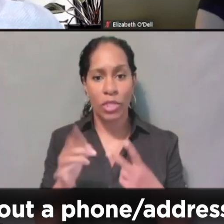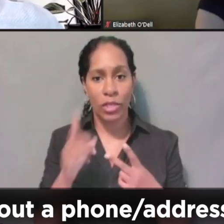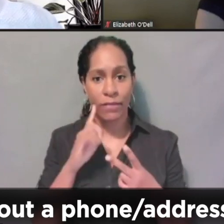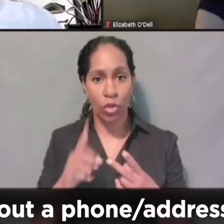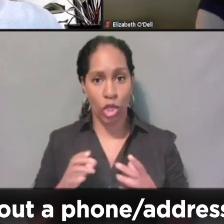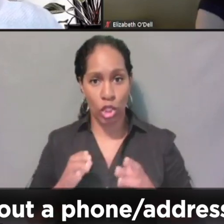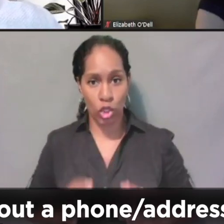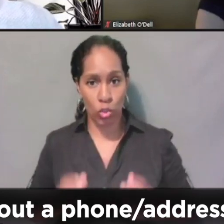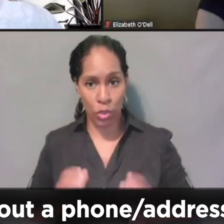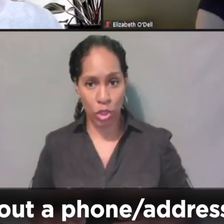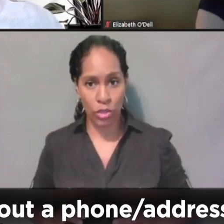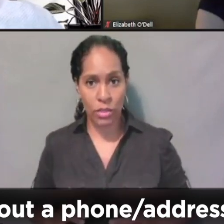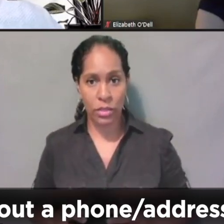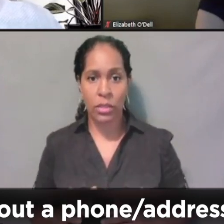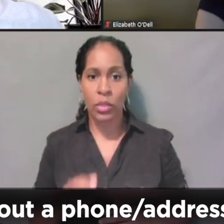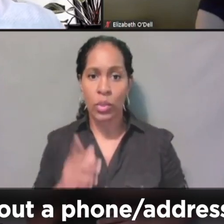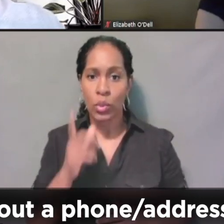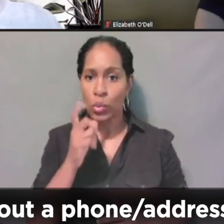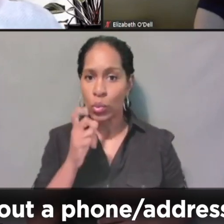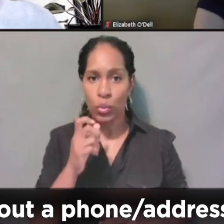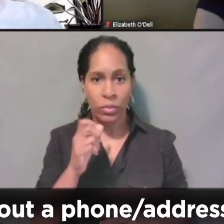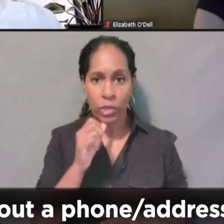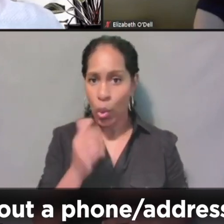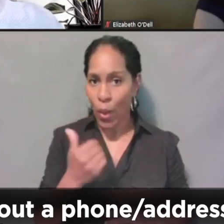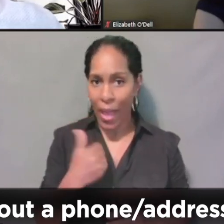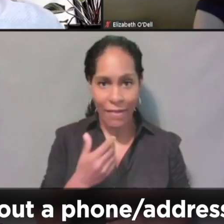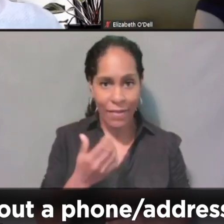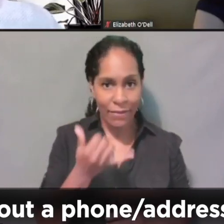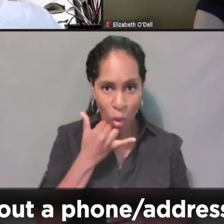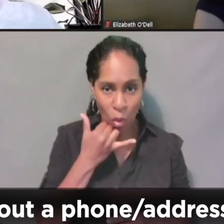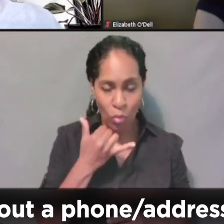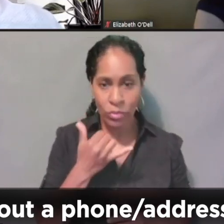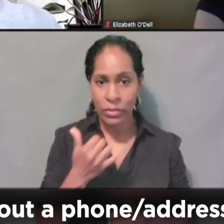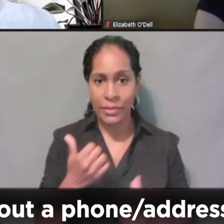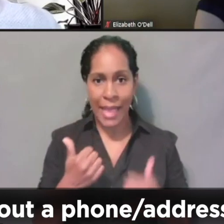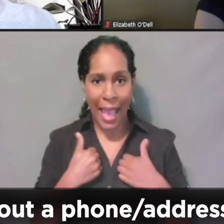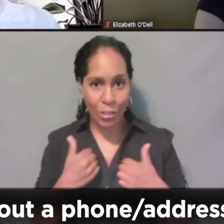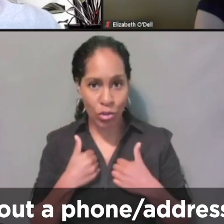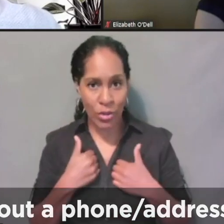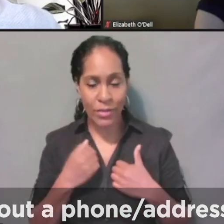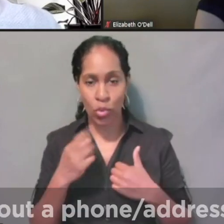who do not have a phone, address or email to enroll in Medicaid?